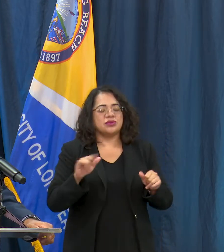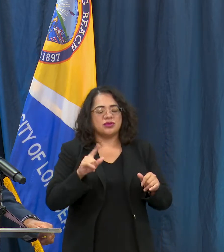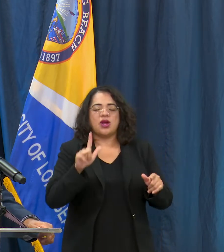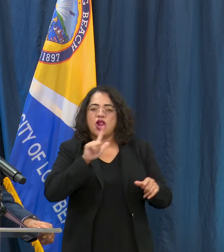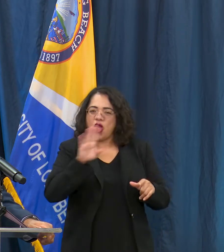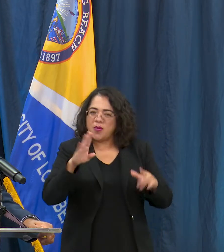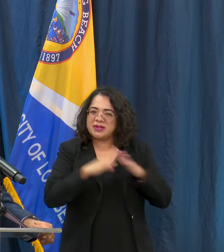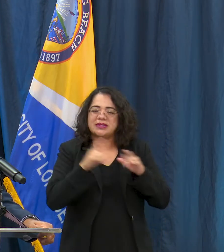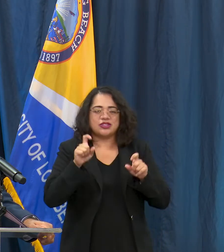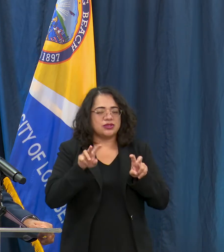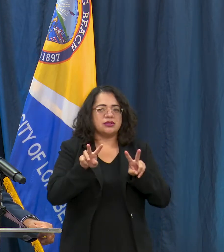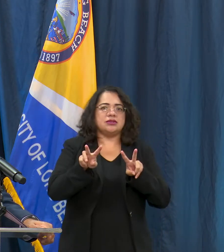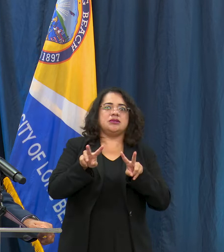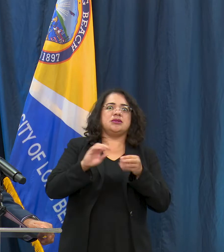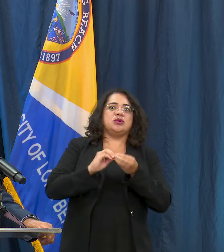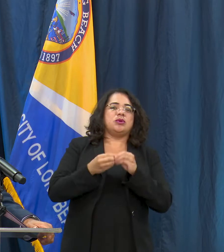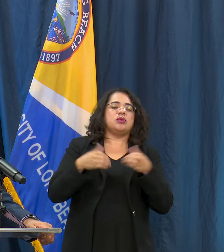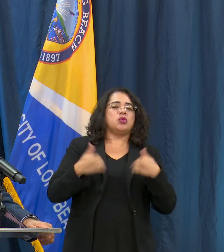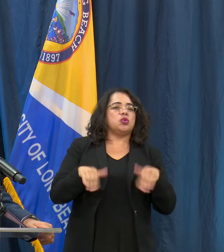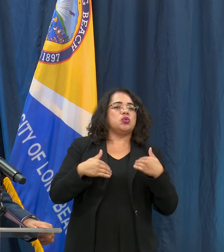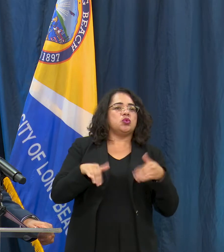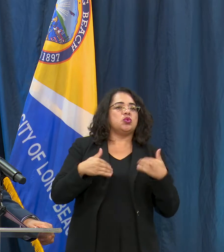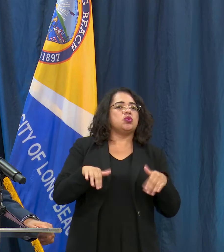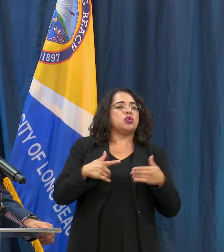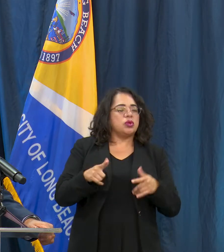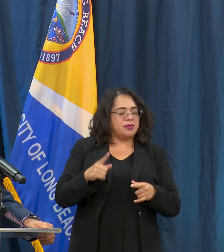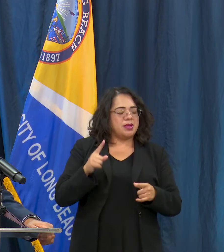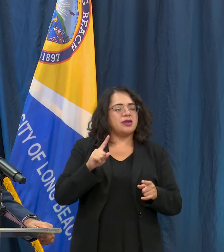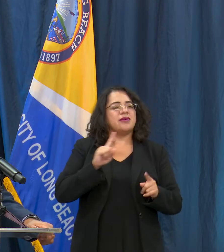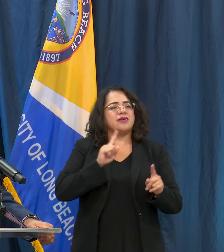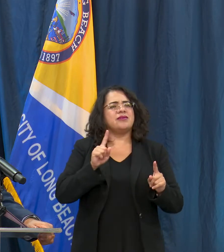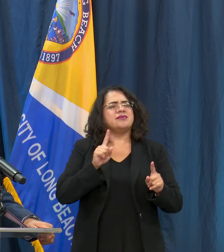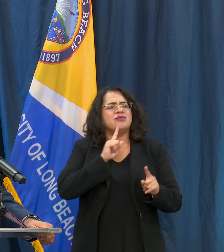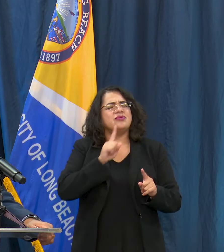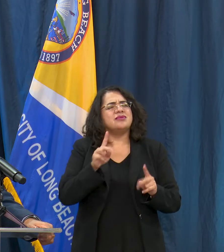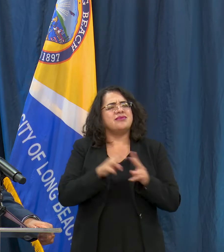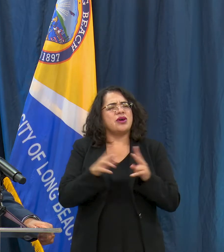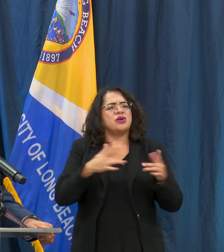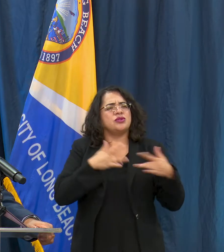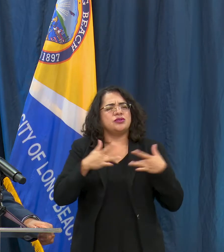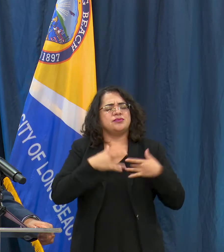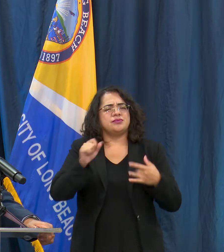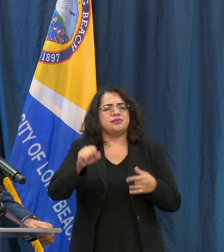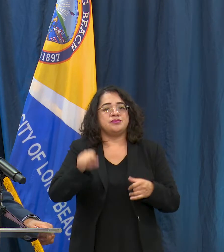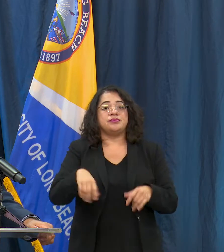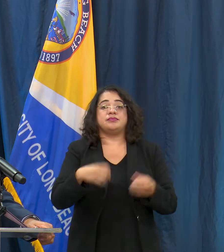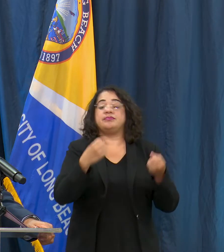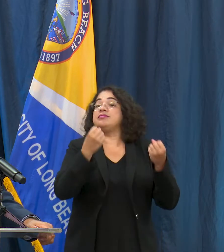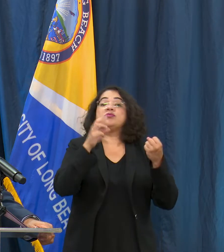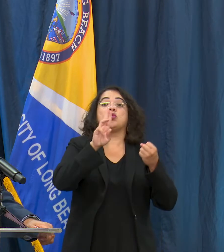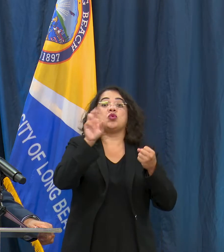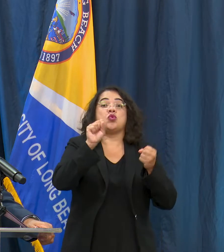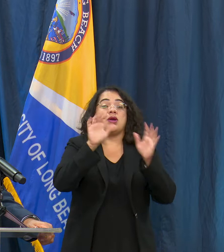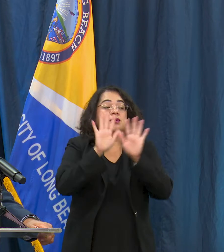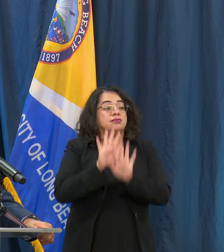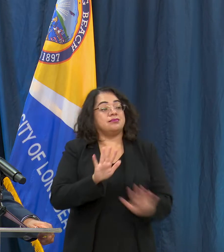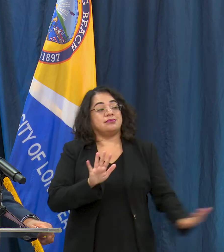also know that as you look across the country, many states in the country are